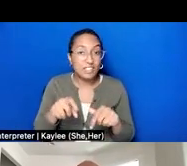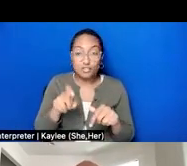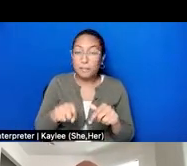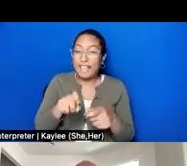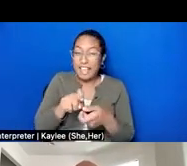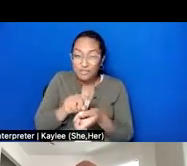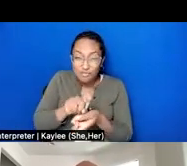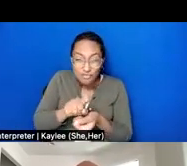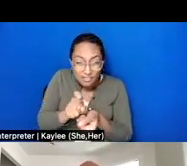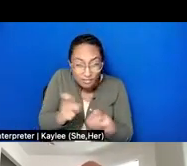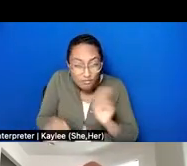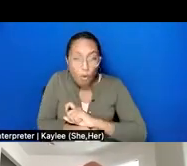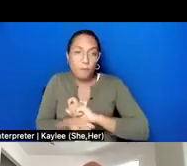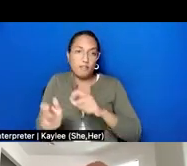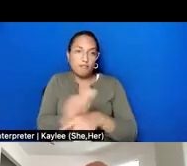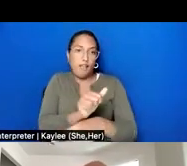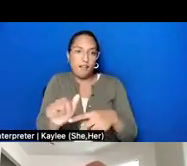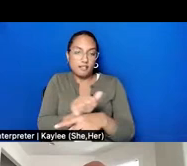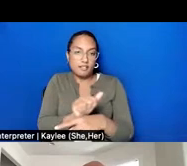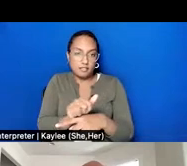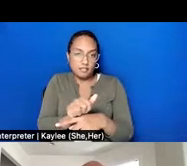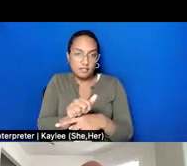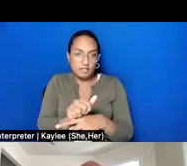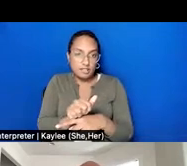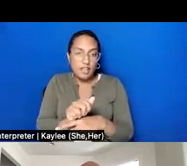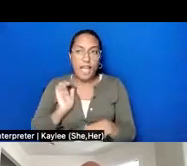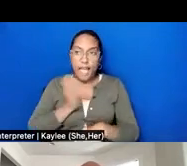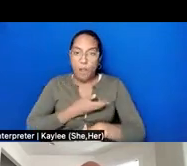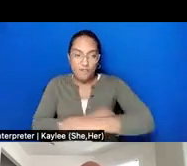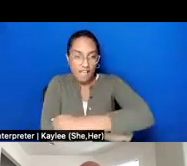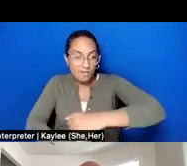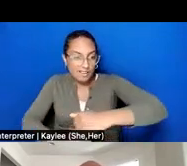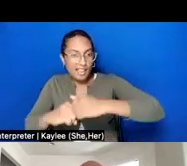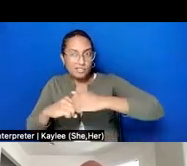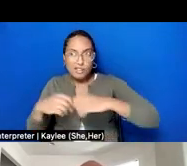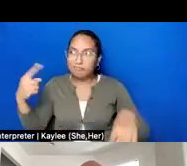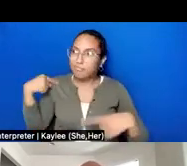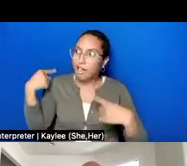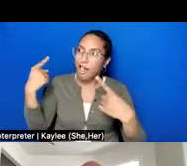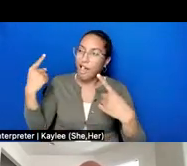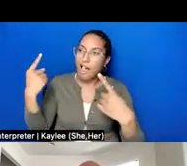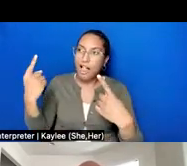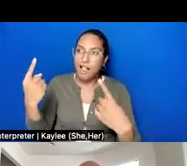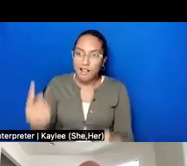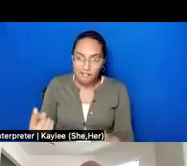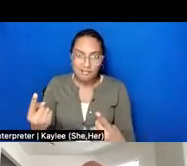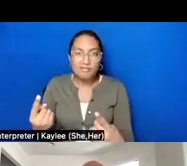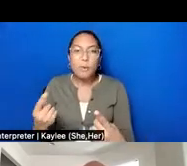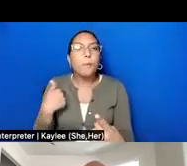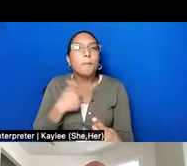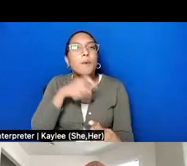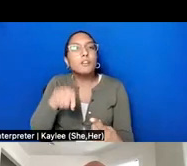practice of the very fundamental ways we operate, and central to that ethical practice is listening.